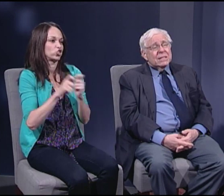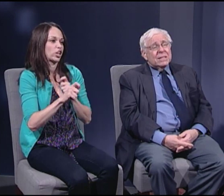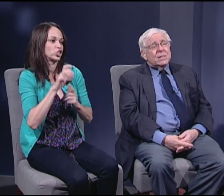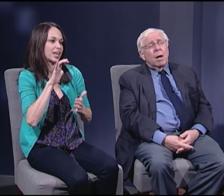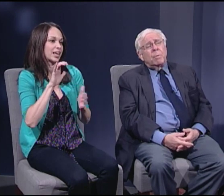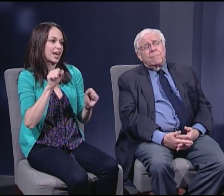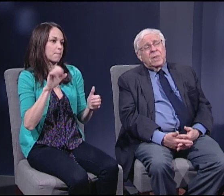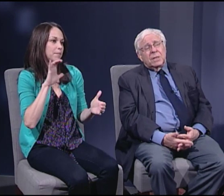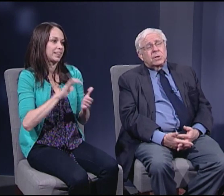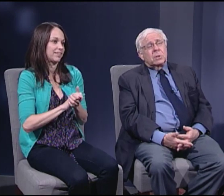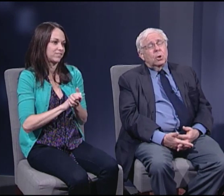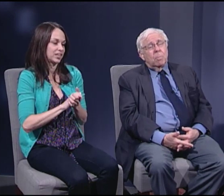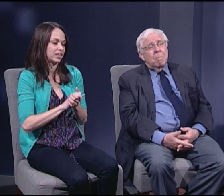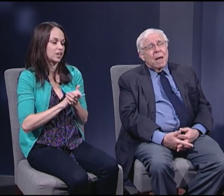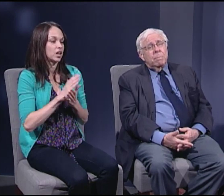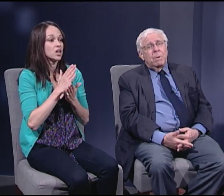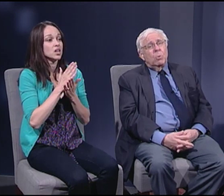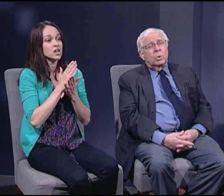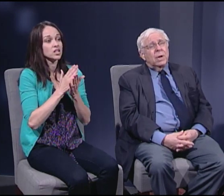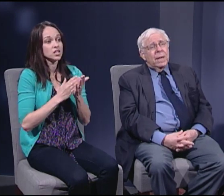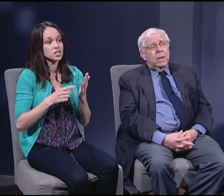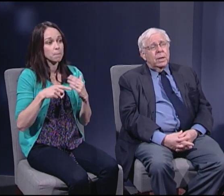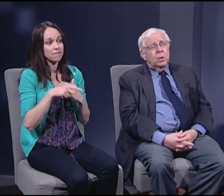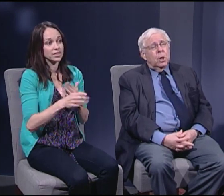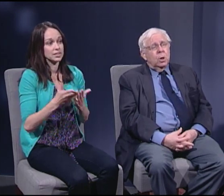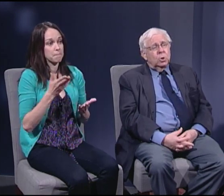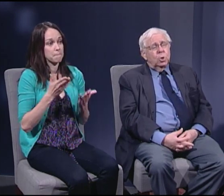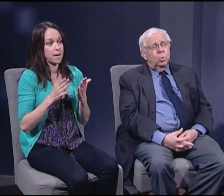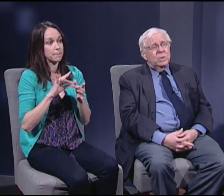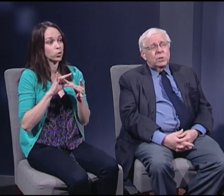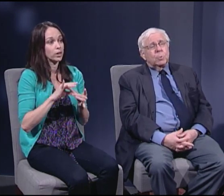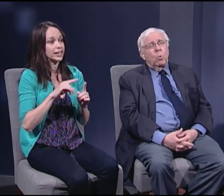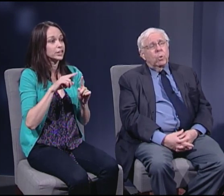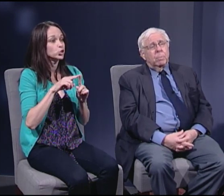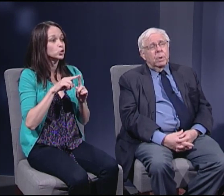Some of this might be related to disappointment